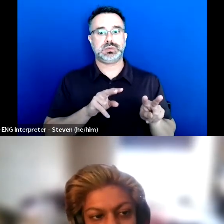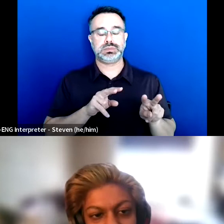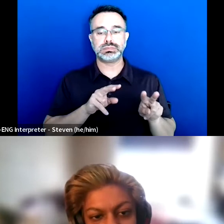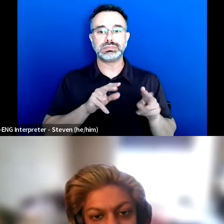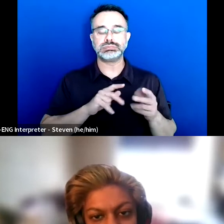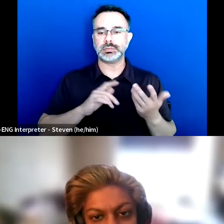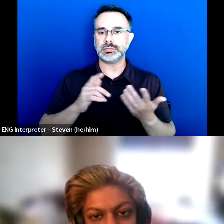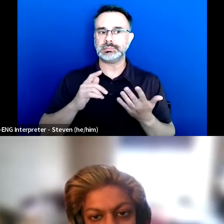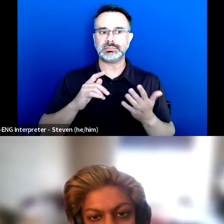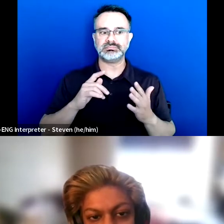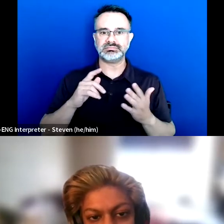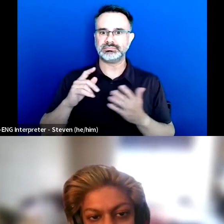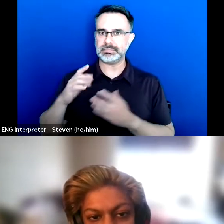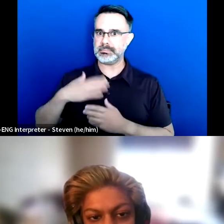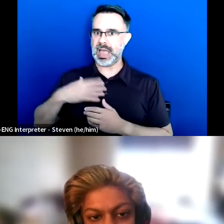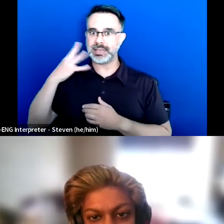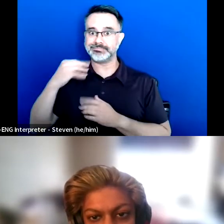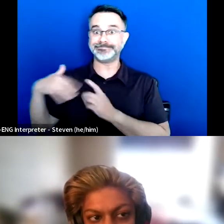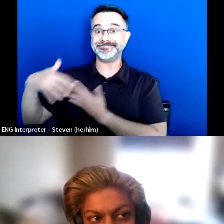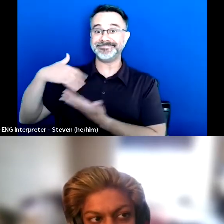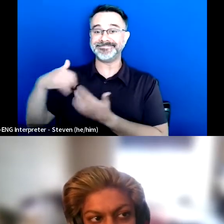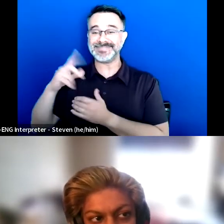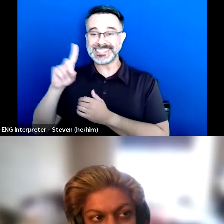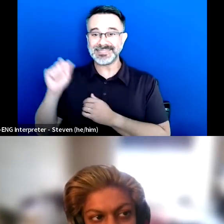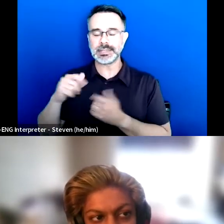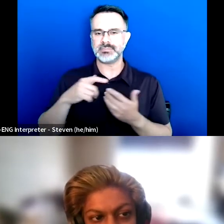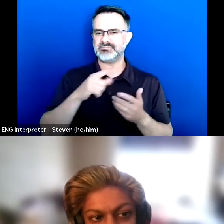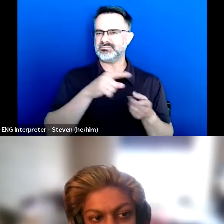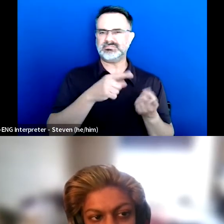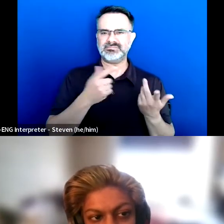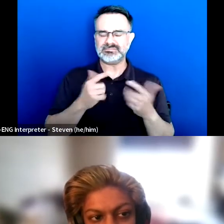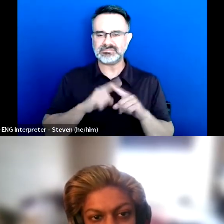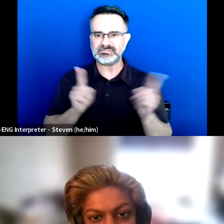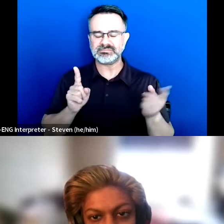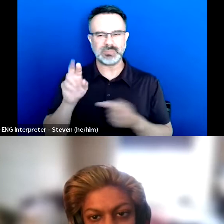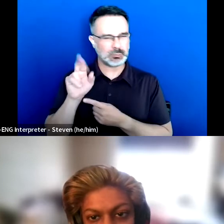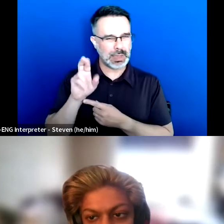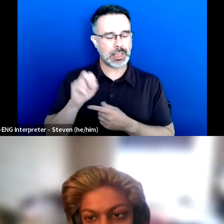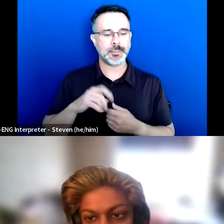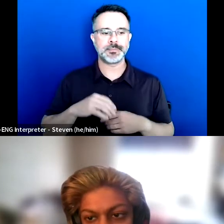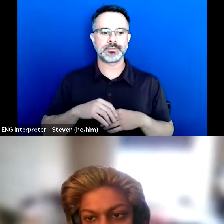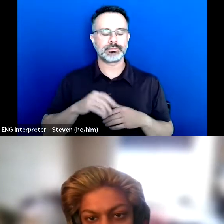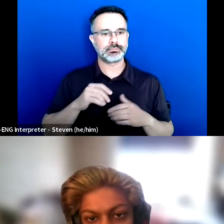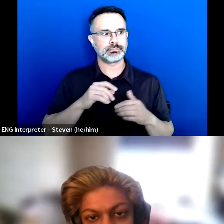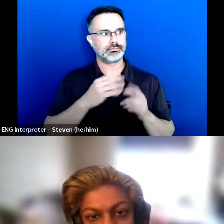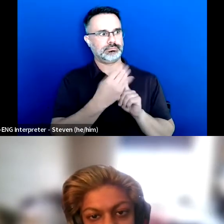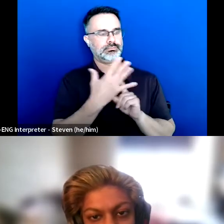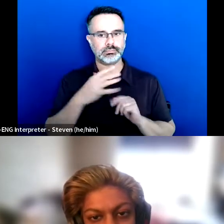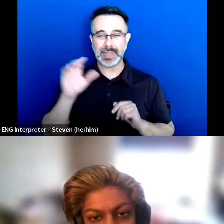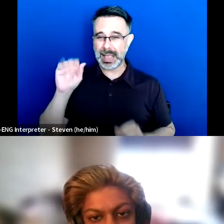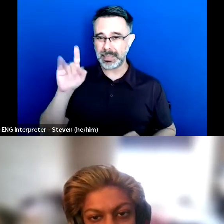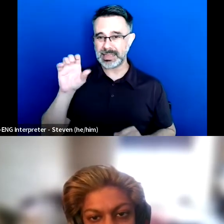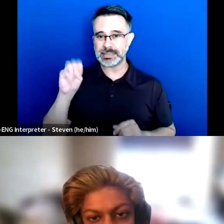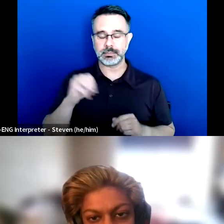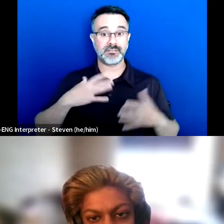And also experienced a lot of ableism with the way that the fashion department at the school